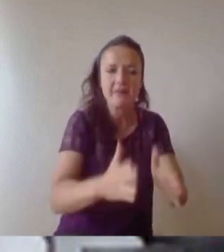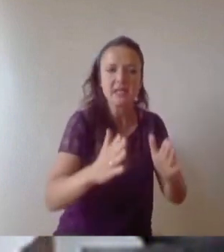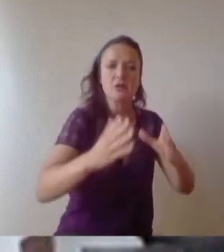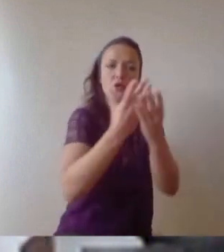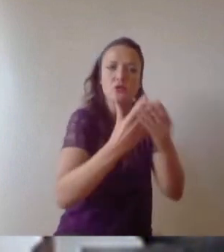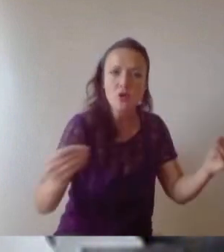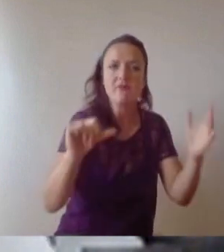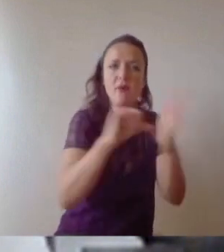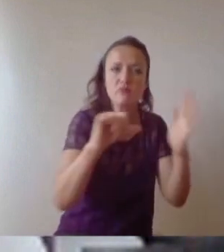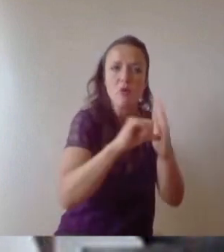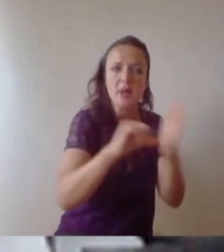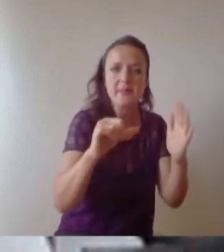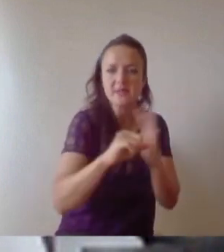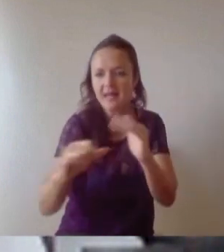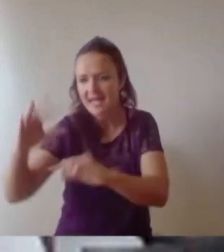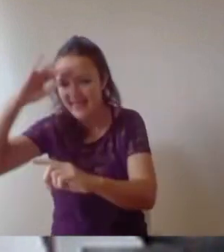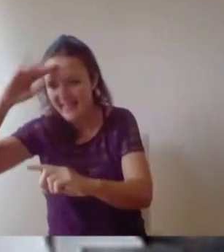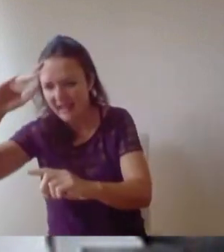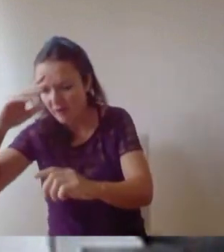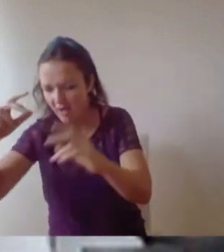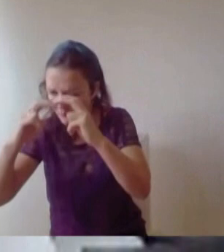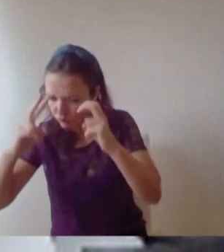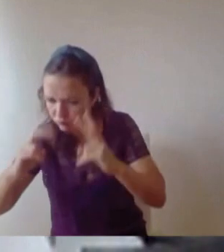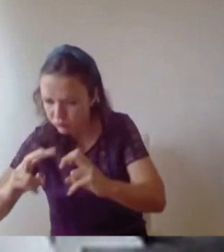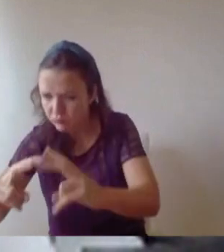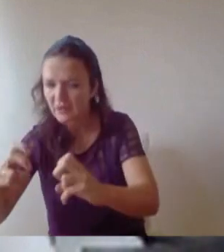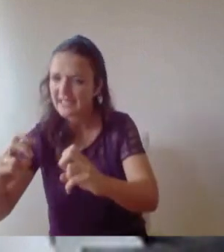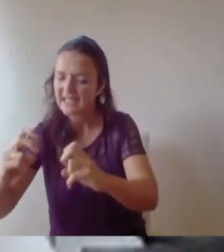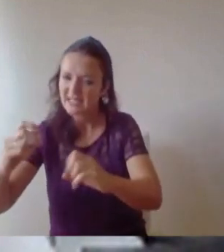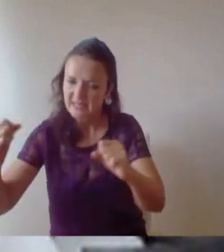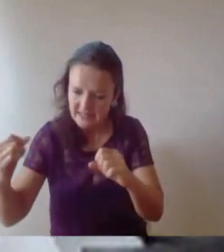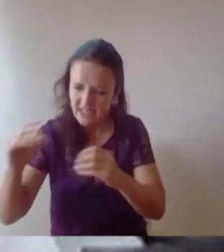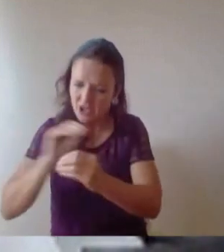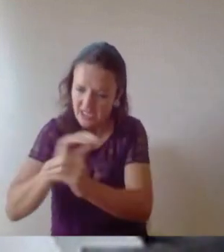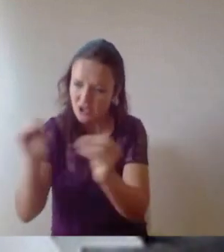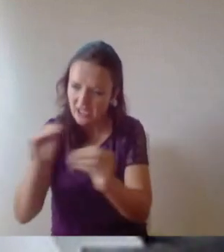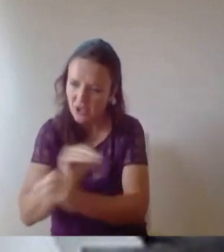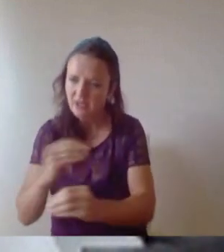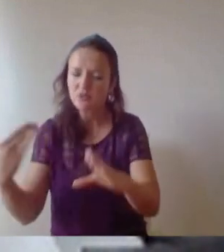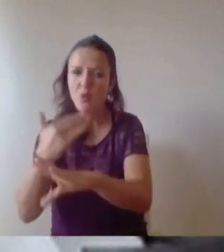worked and that's basically the skill set you need to start a business. So within a few years of running Snab